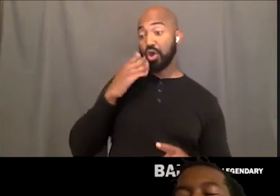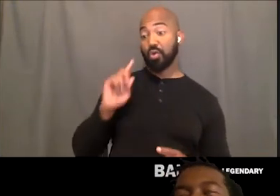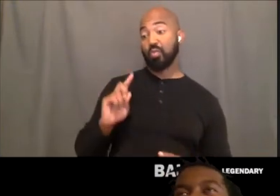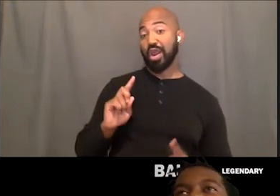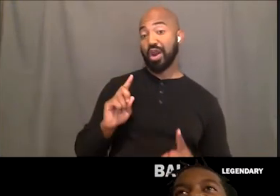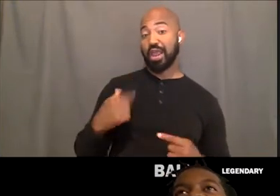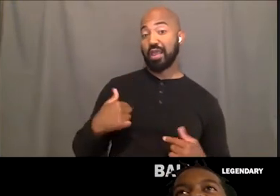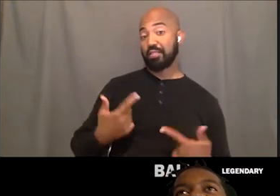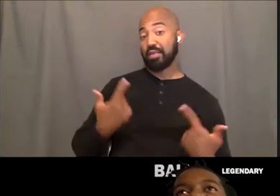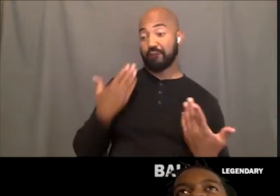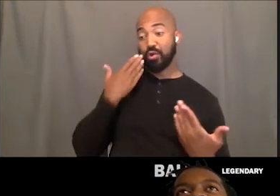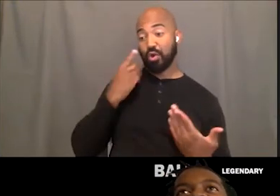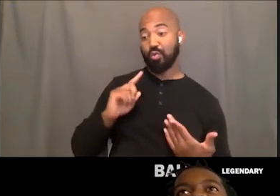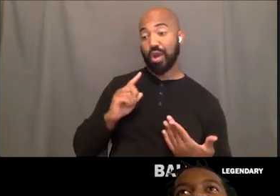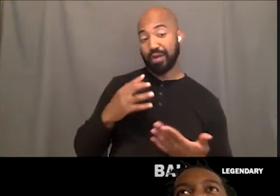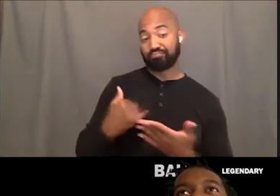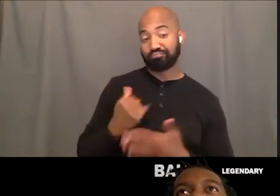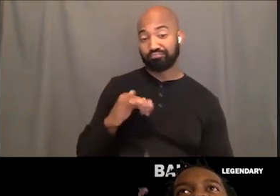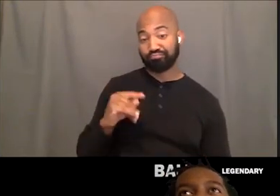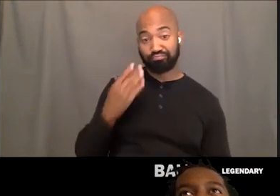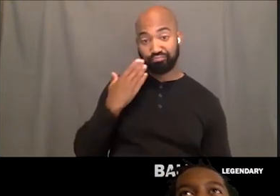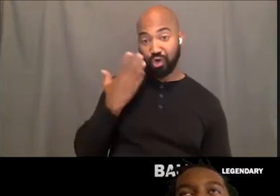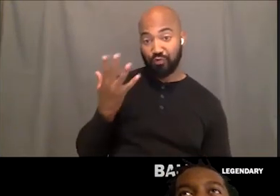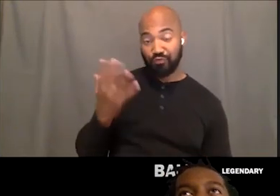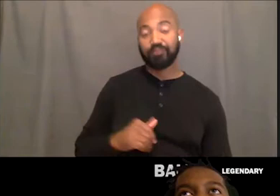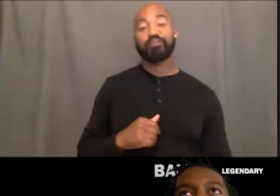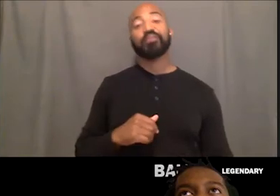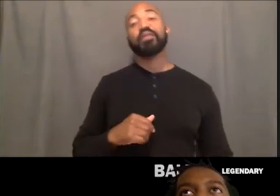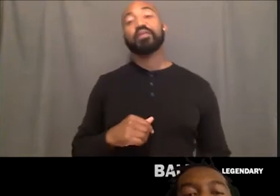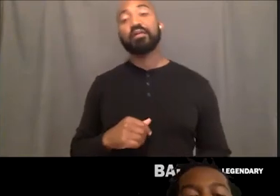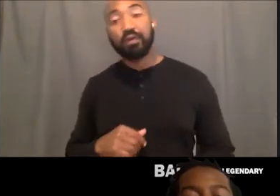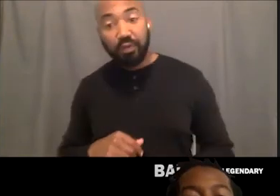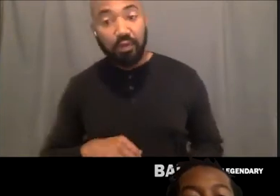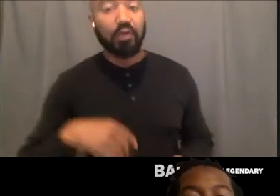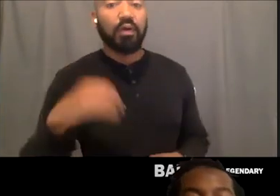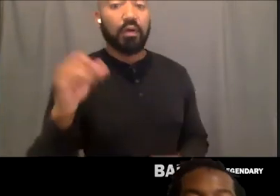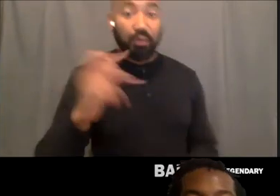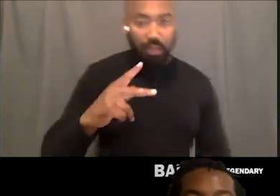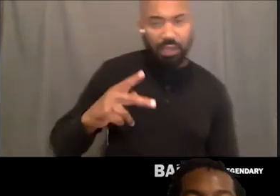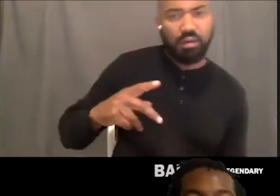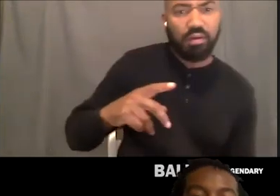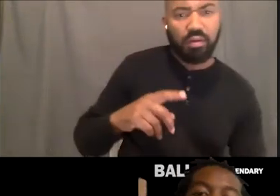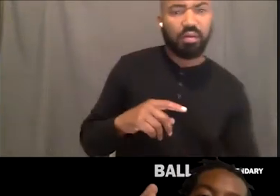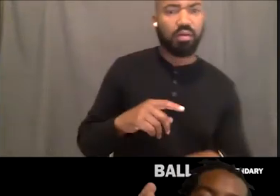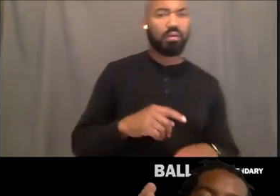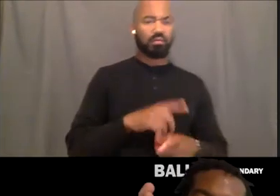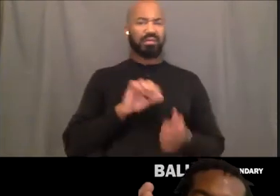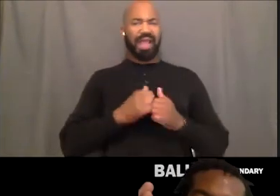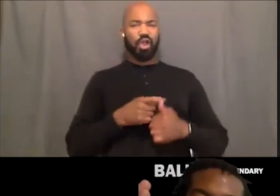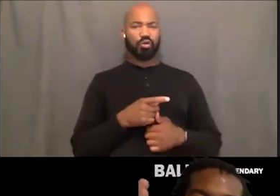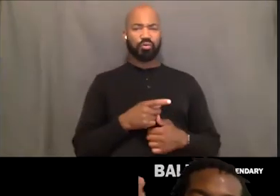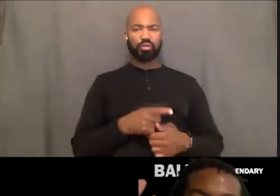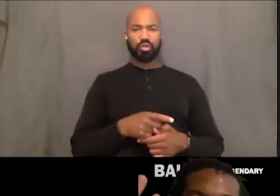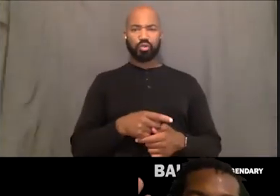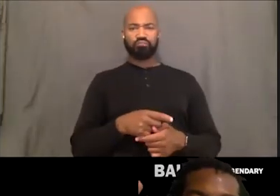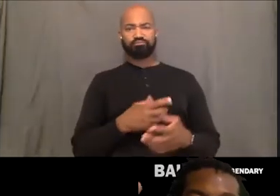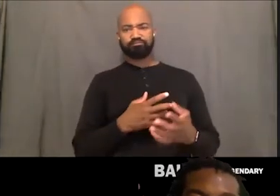So I think outside of that, like how do, how are you practicing self-care? I kind of place joy and self-care kind of together.